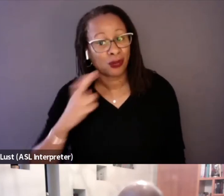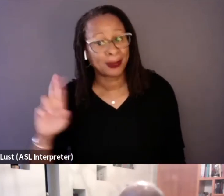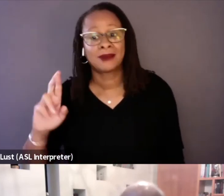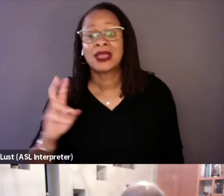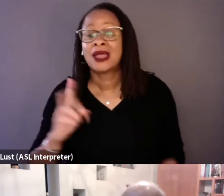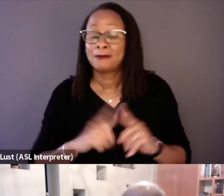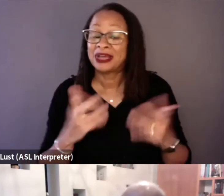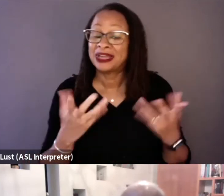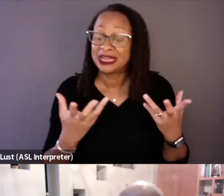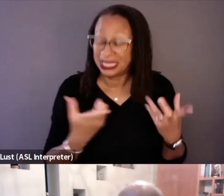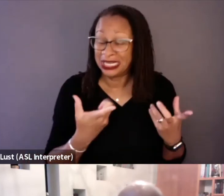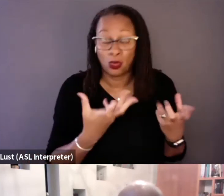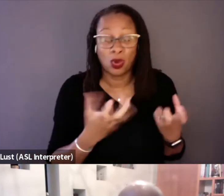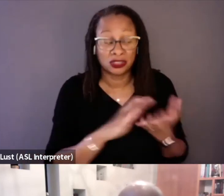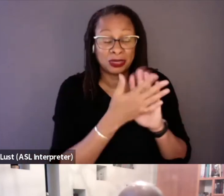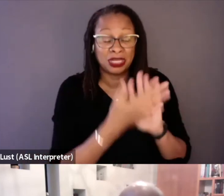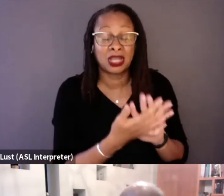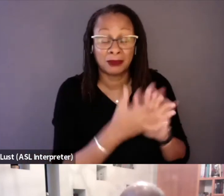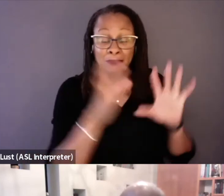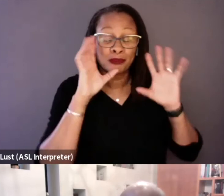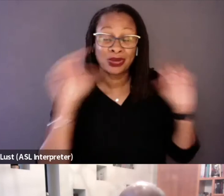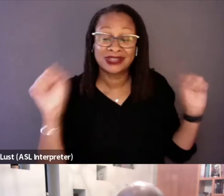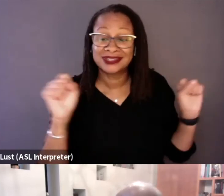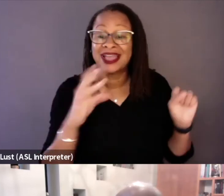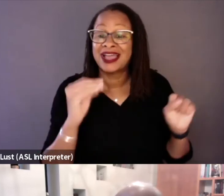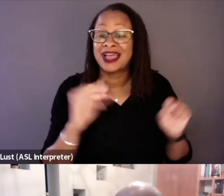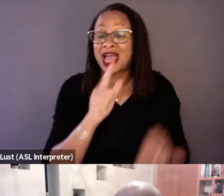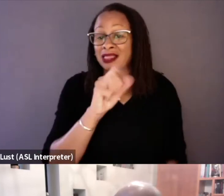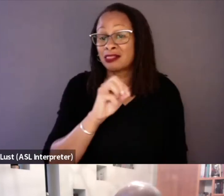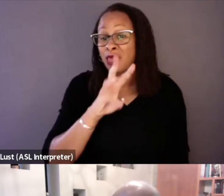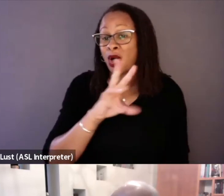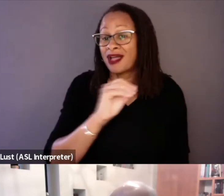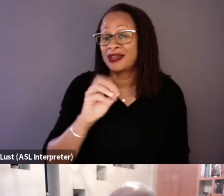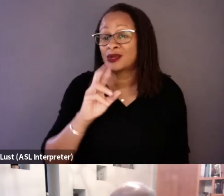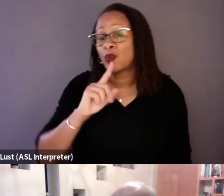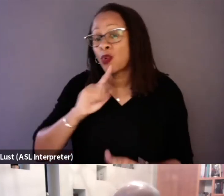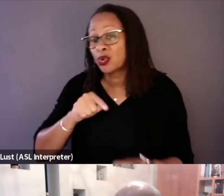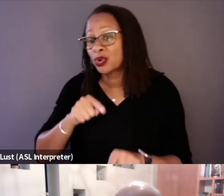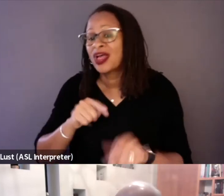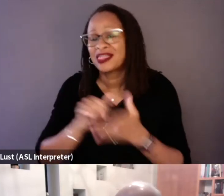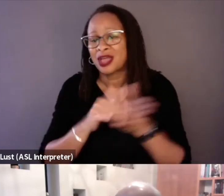and law and order was ruling the day. That's what Nixon ran on,